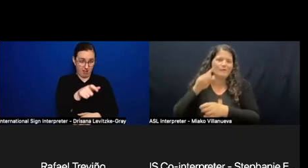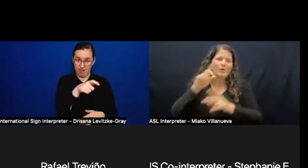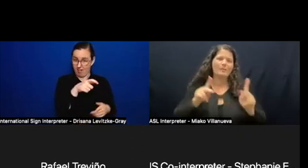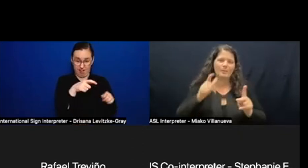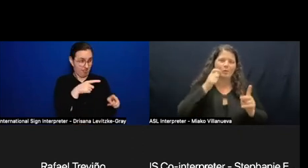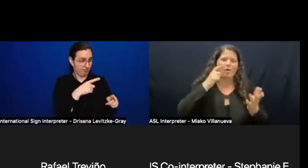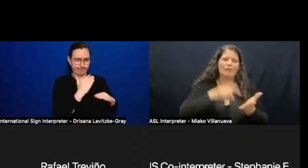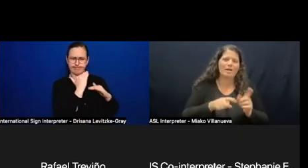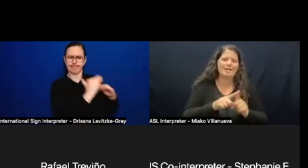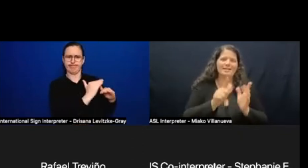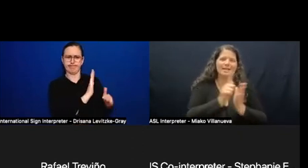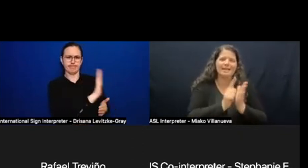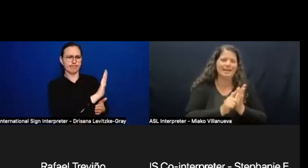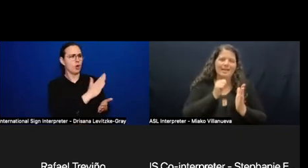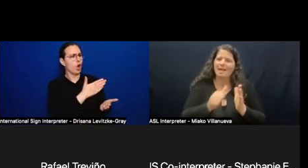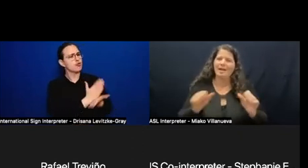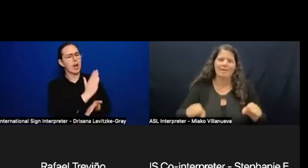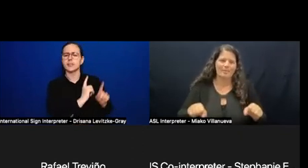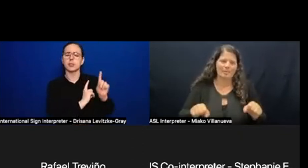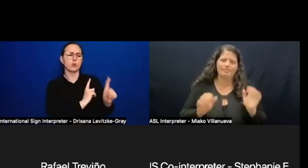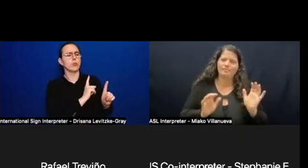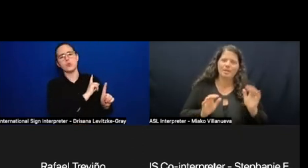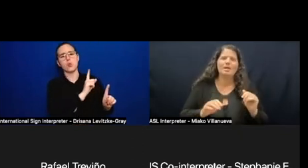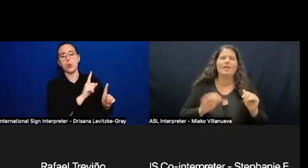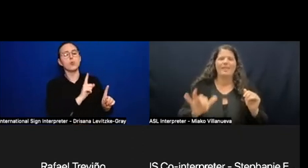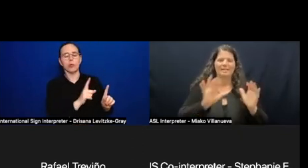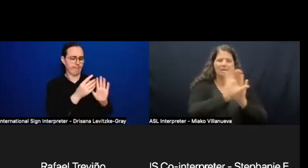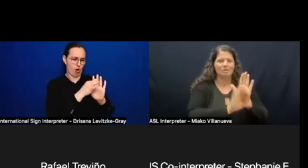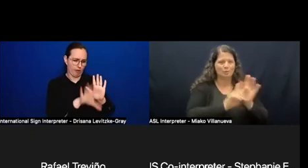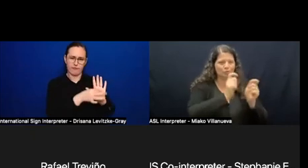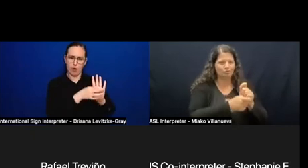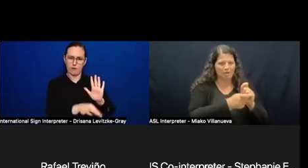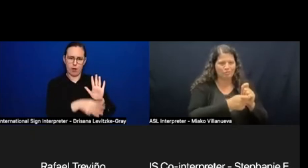And I hope that the Republic of Armenia will ensure active and full scale involvement